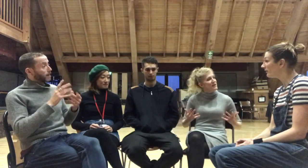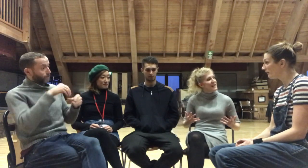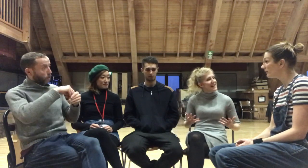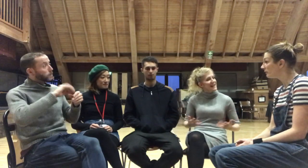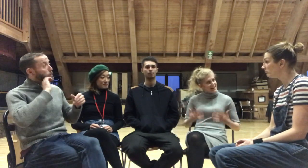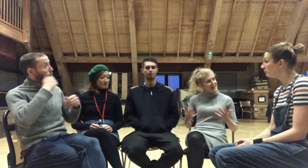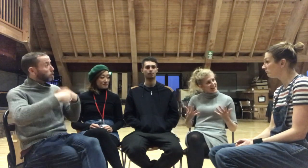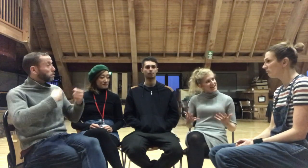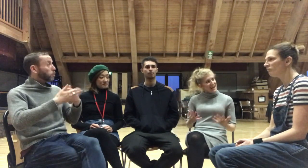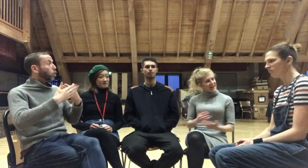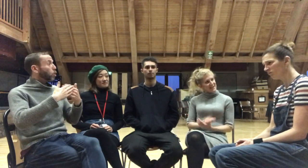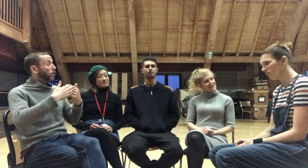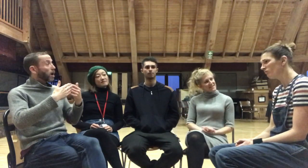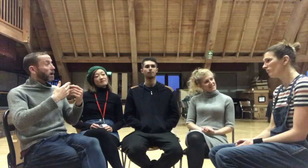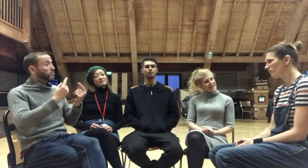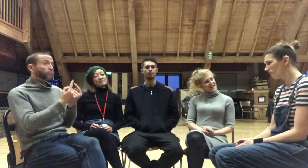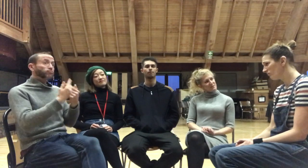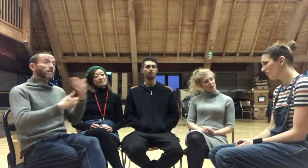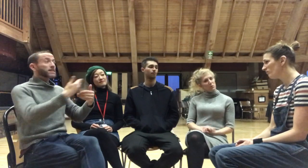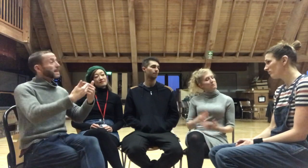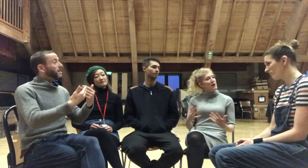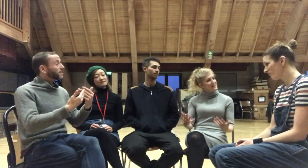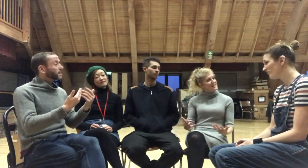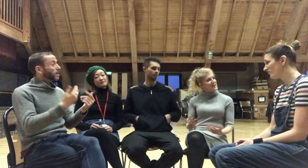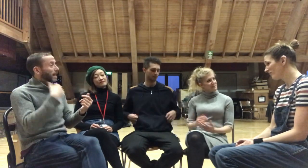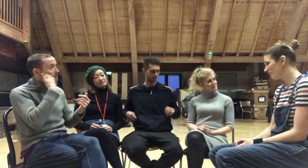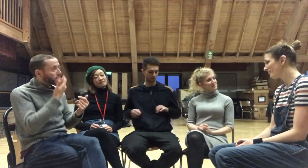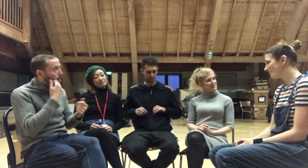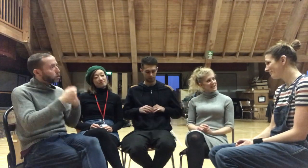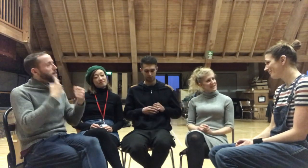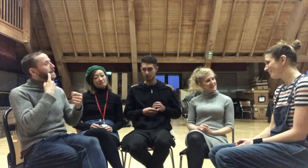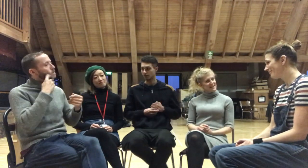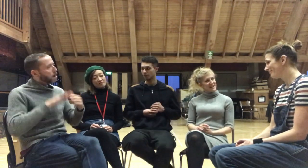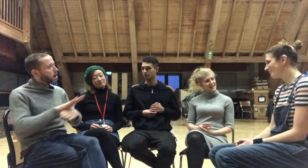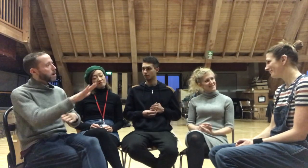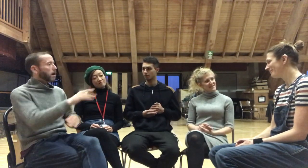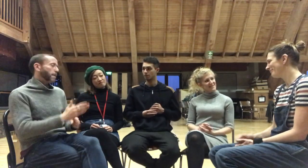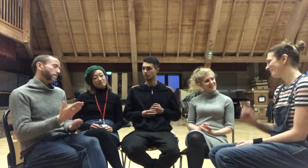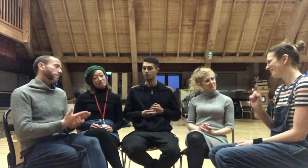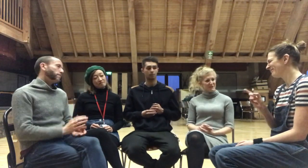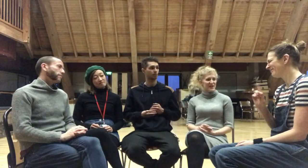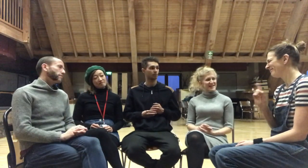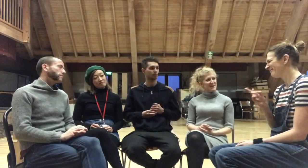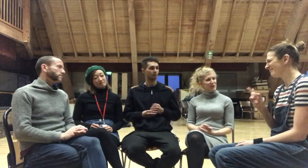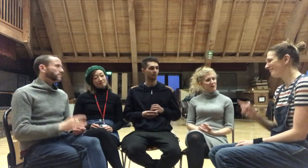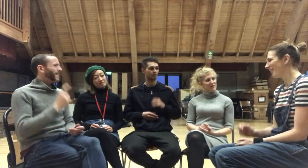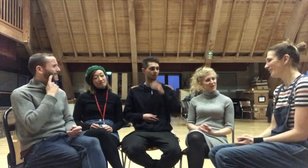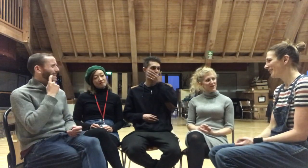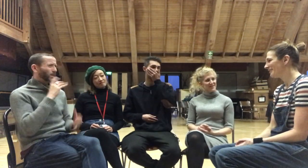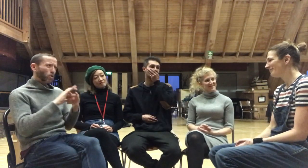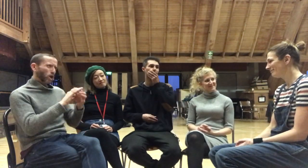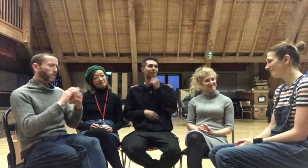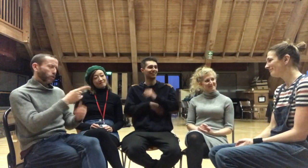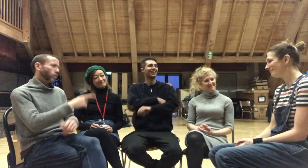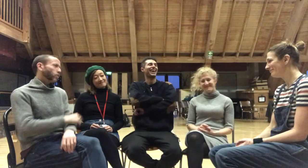thing and yeah and it would become easier yeah... It's very easy working with you.